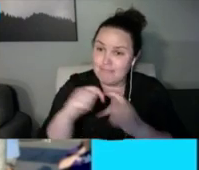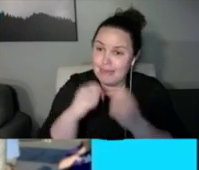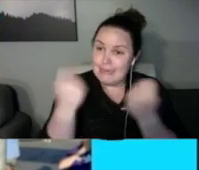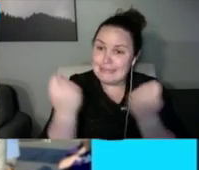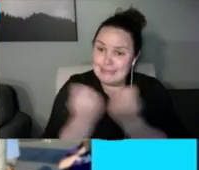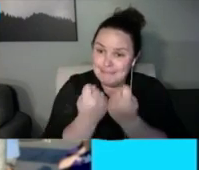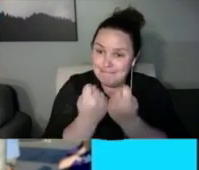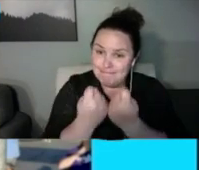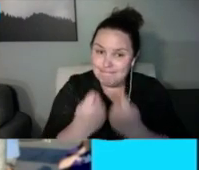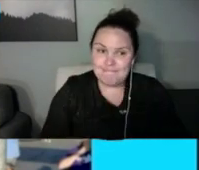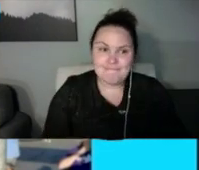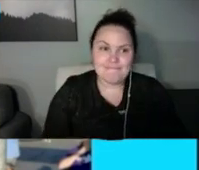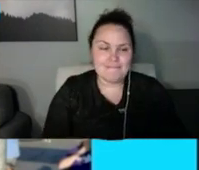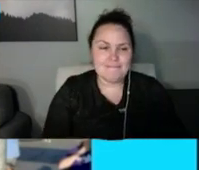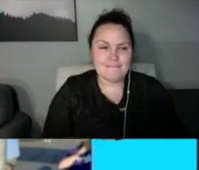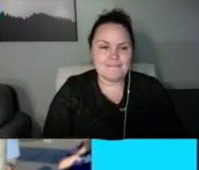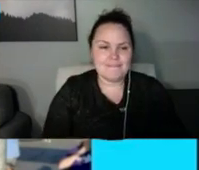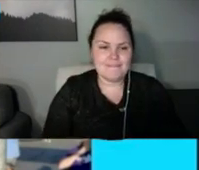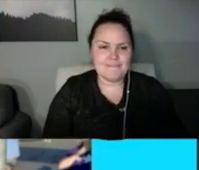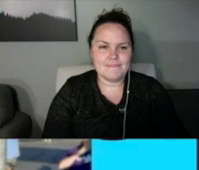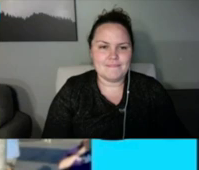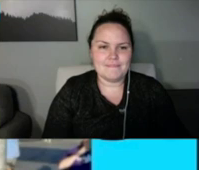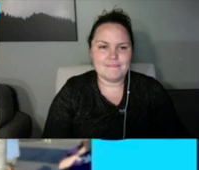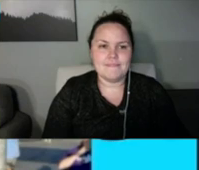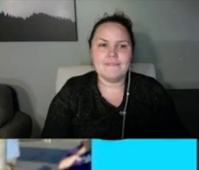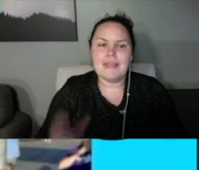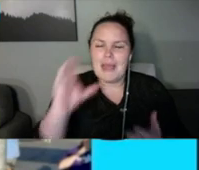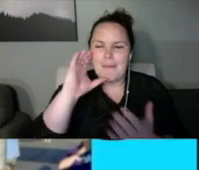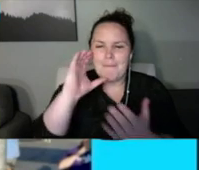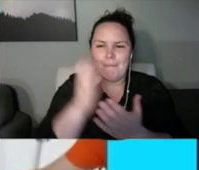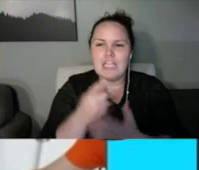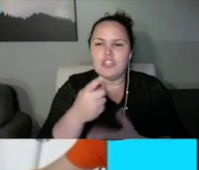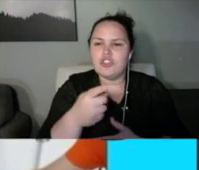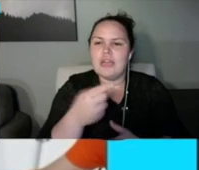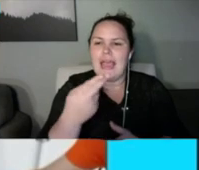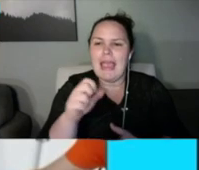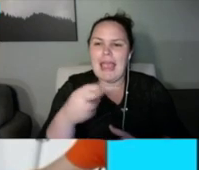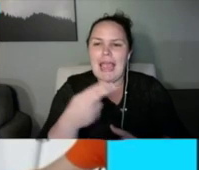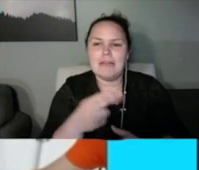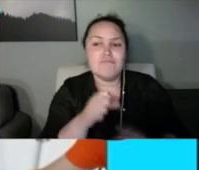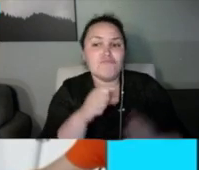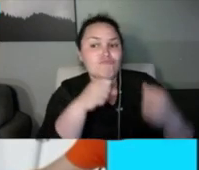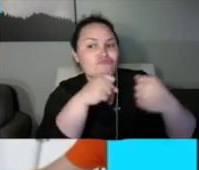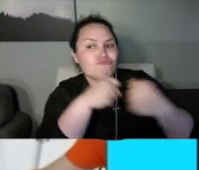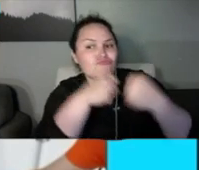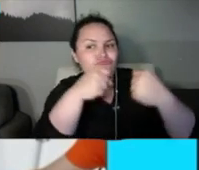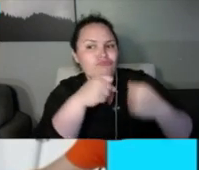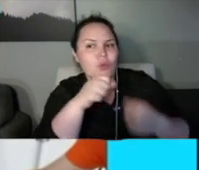My fundraising ride that I do for eyesight research every year was coming up.